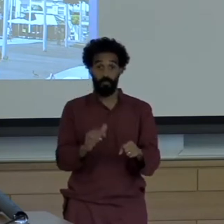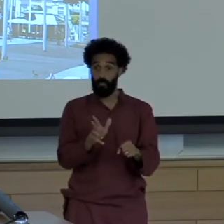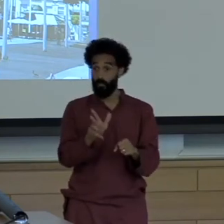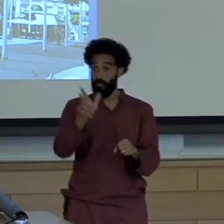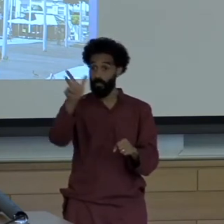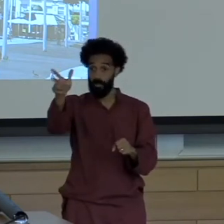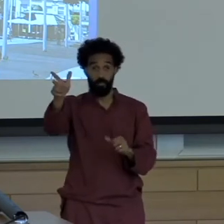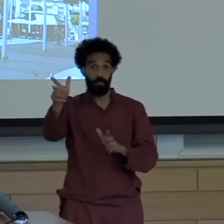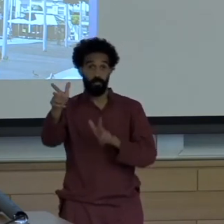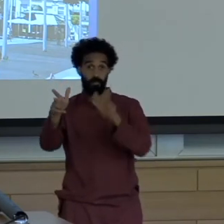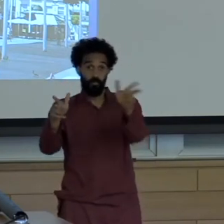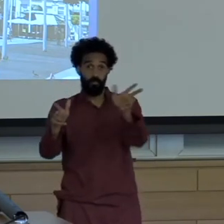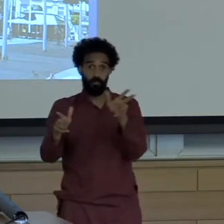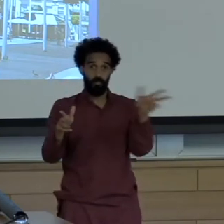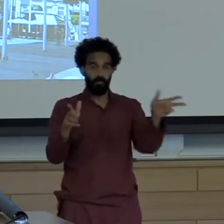Genocide and decimation